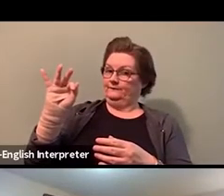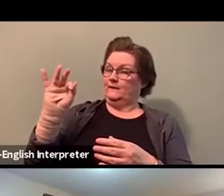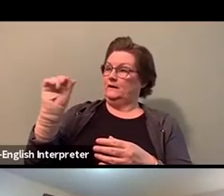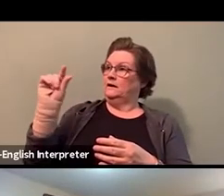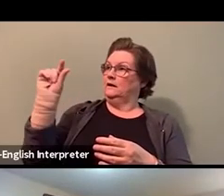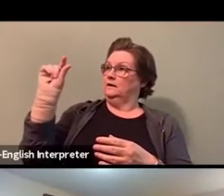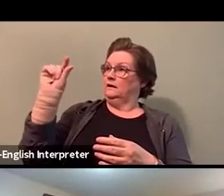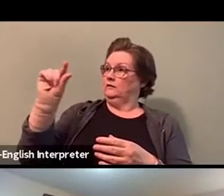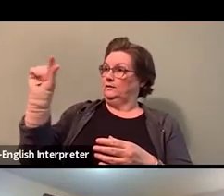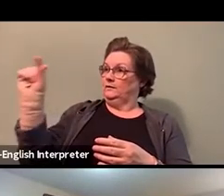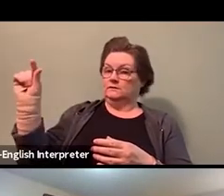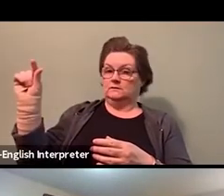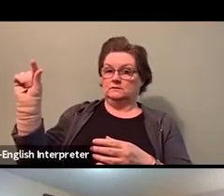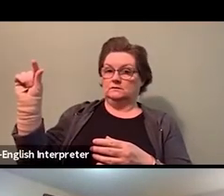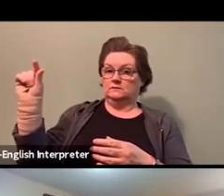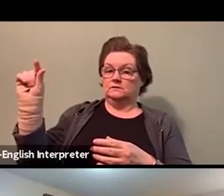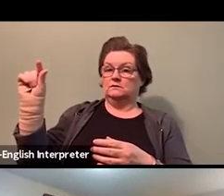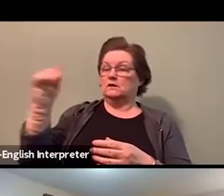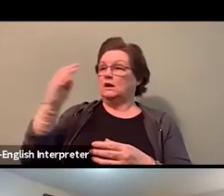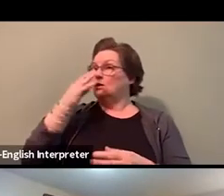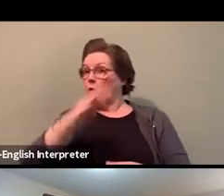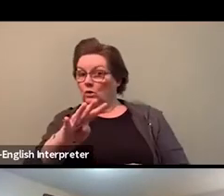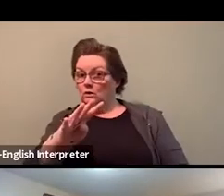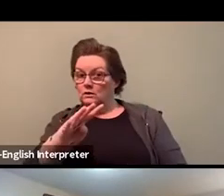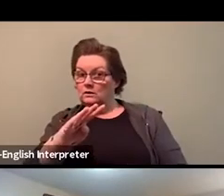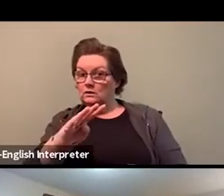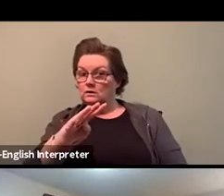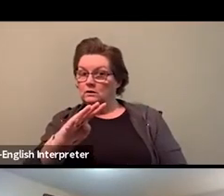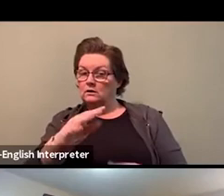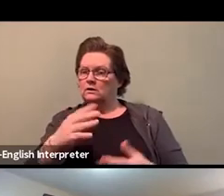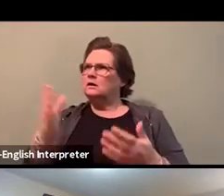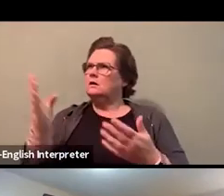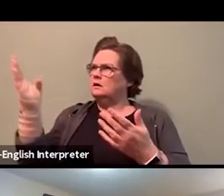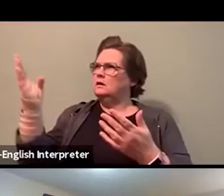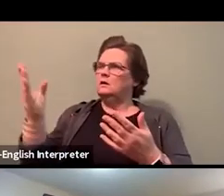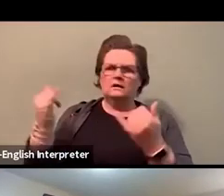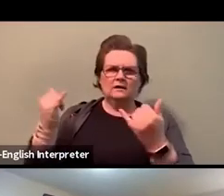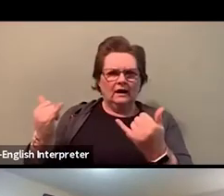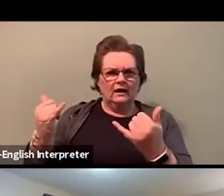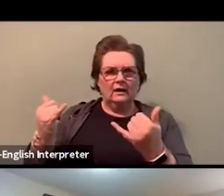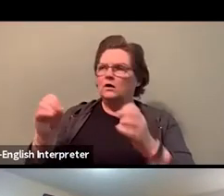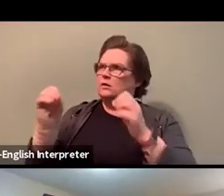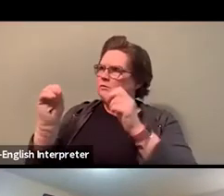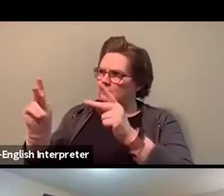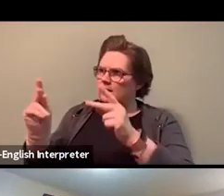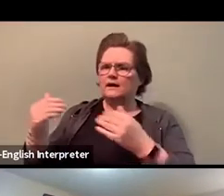to create a law that is going to help communities, especially those that have been